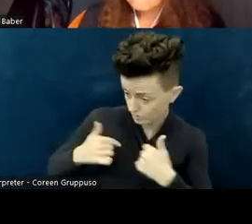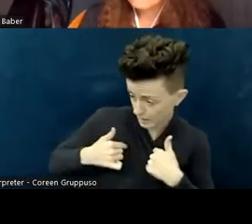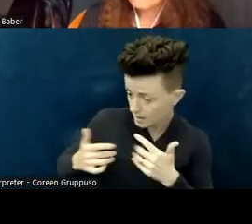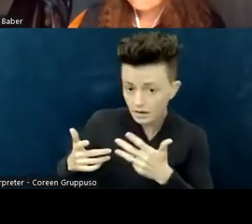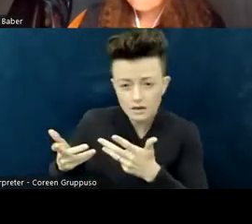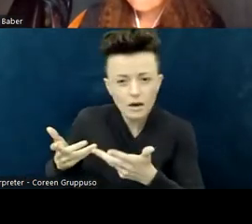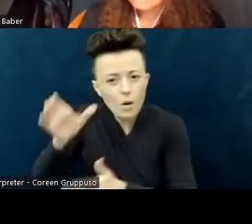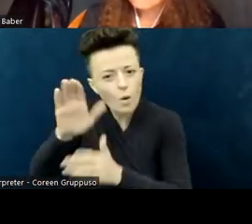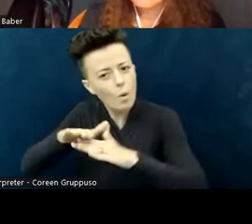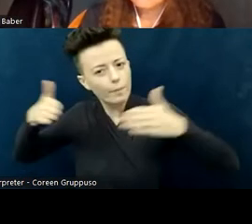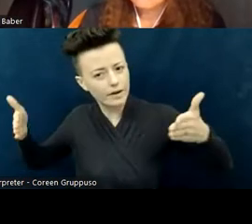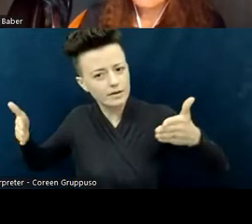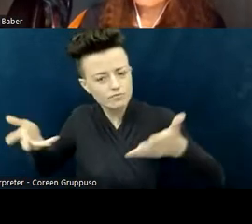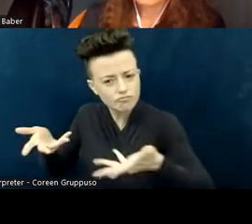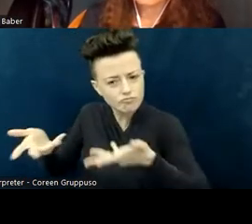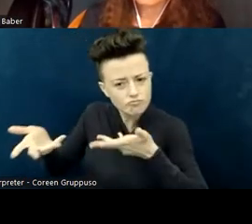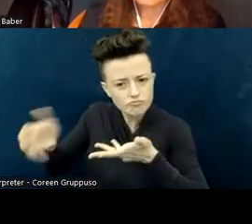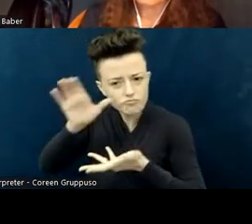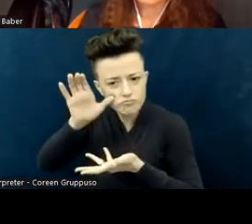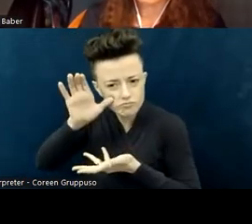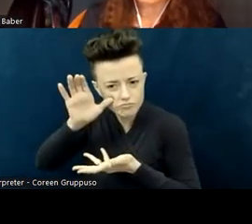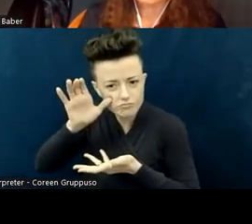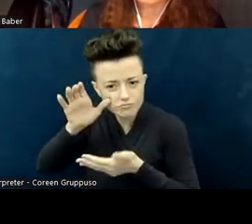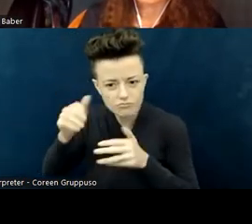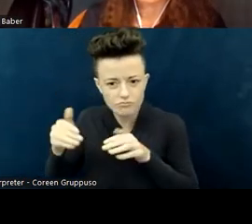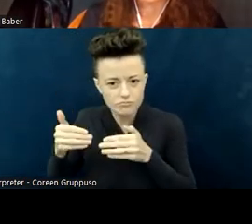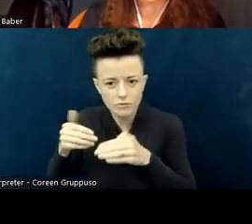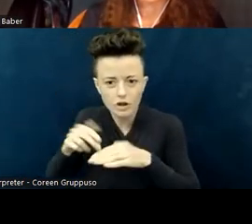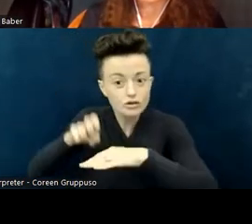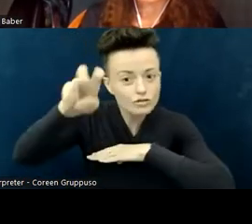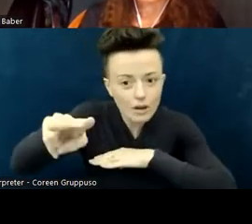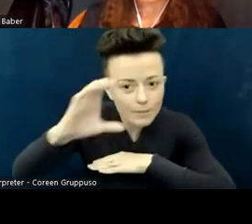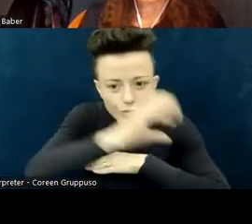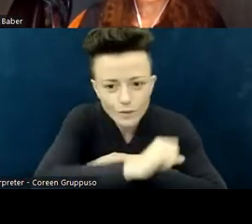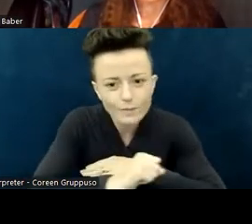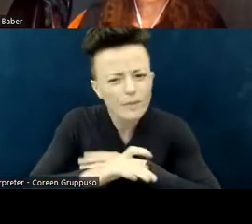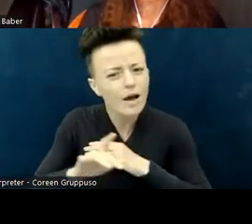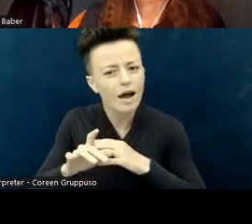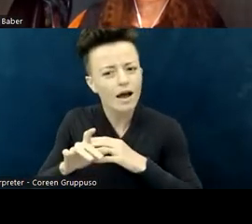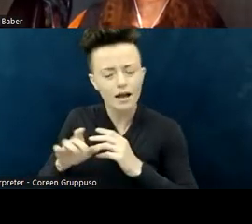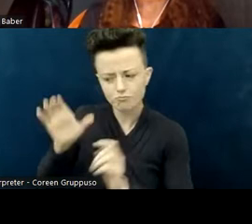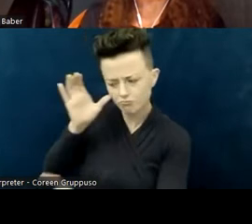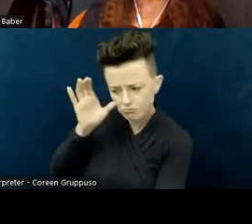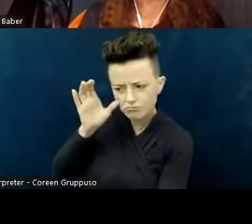that I write go out to our whole committee, which includes many people with lived experience; and I'm not going to publish anything